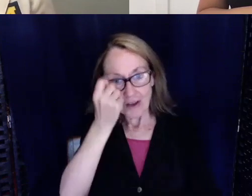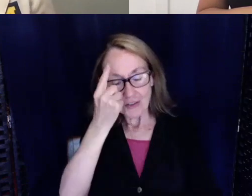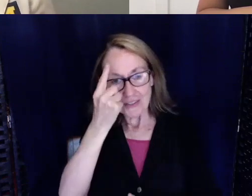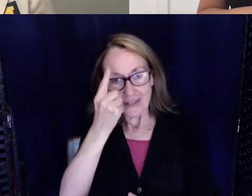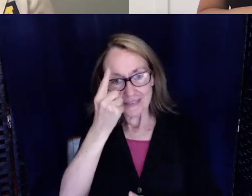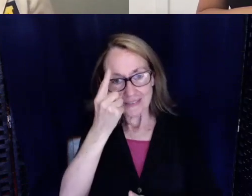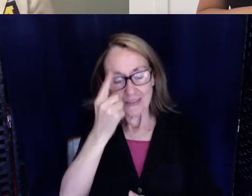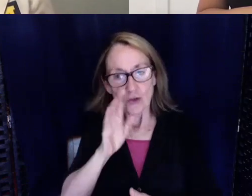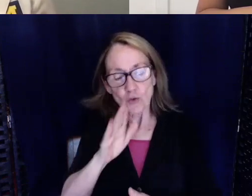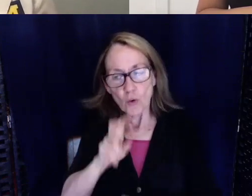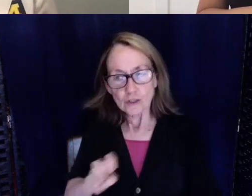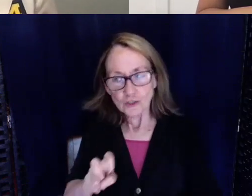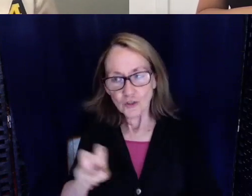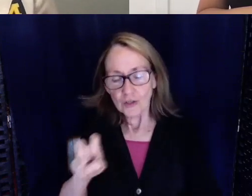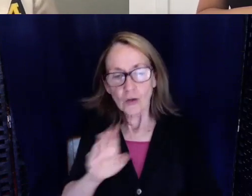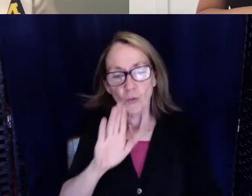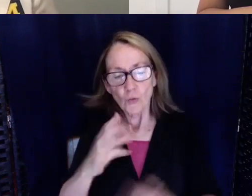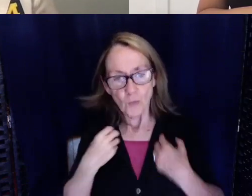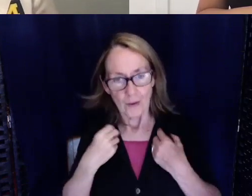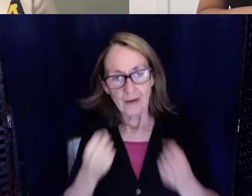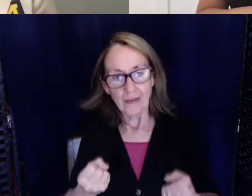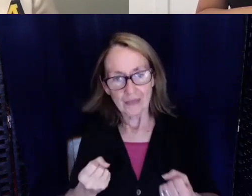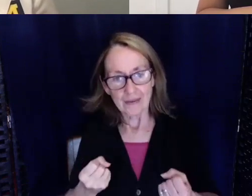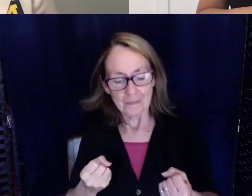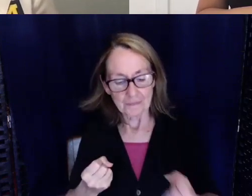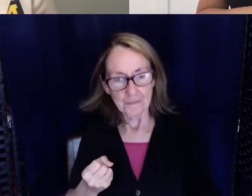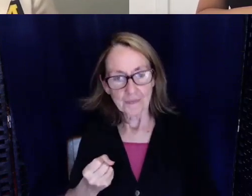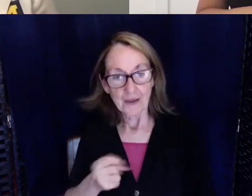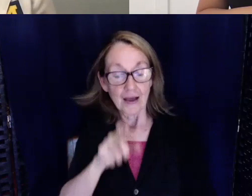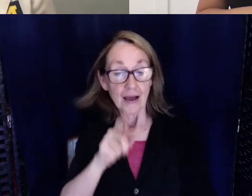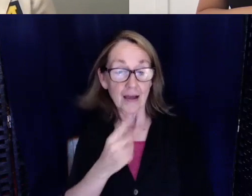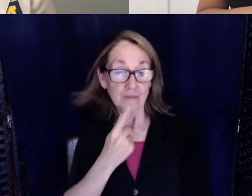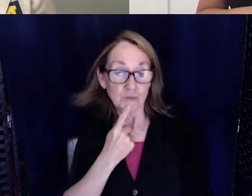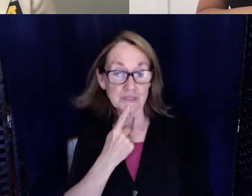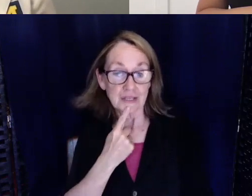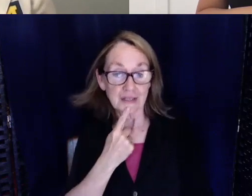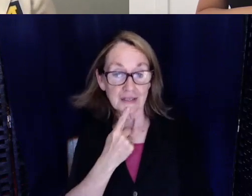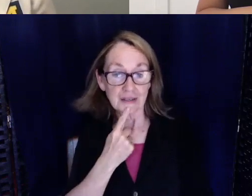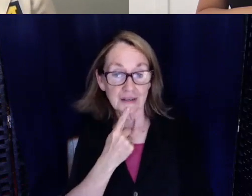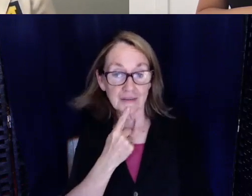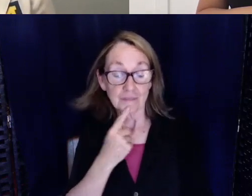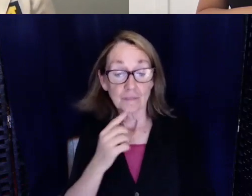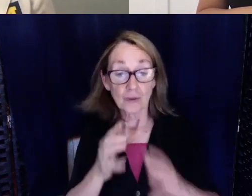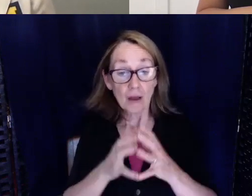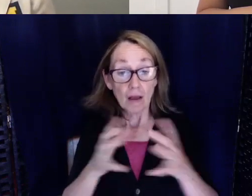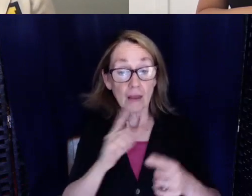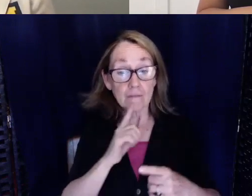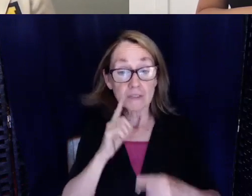and your health. I have to say for a lot of deaf and hard of hearing